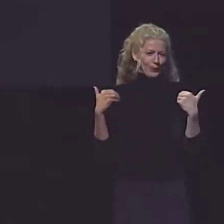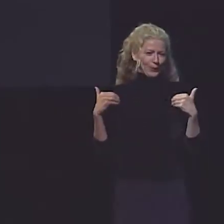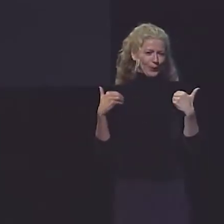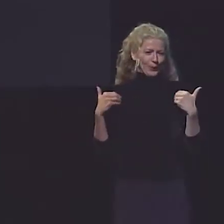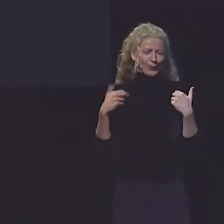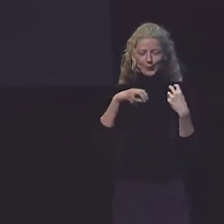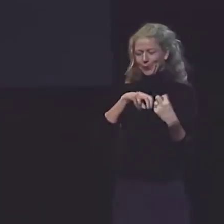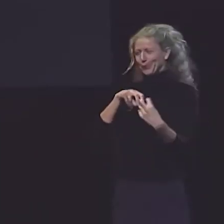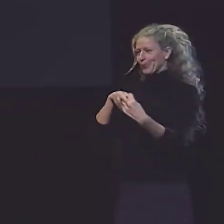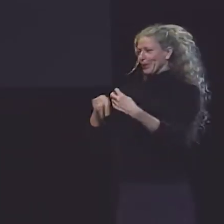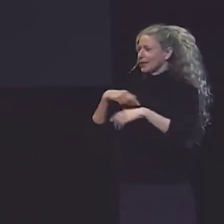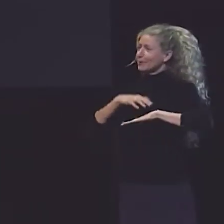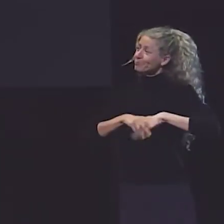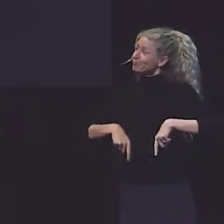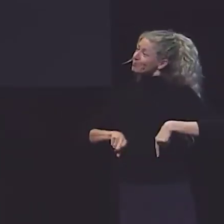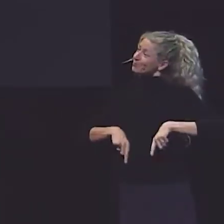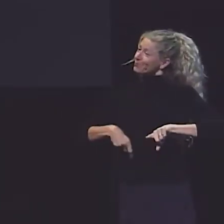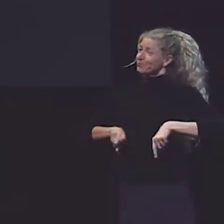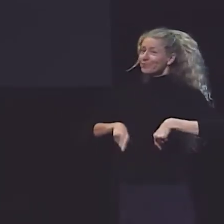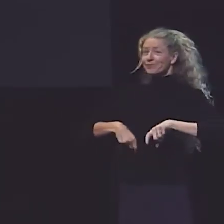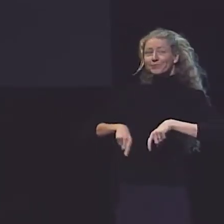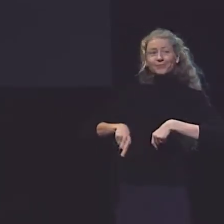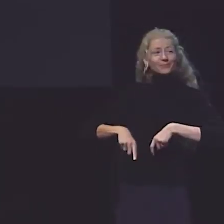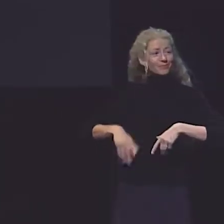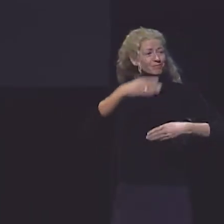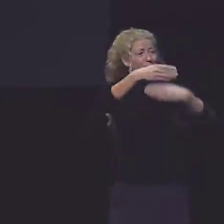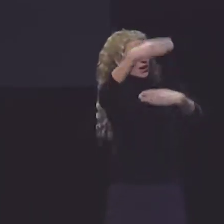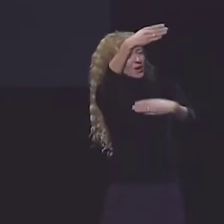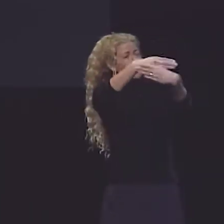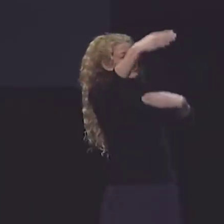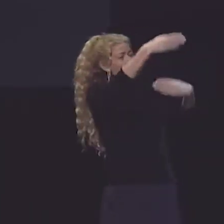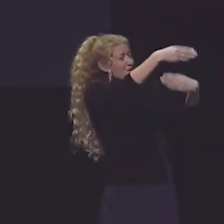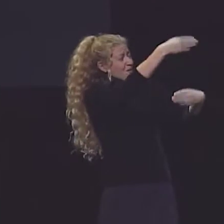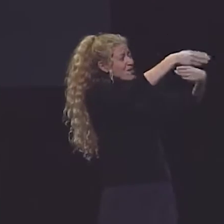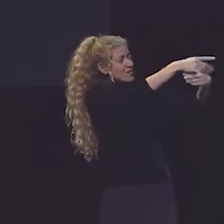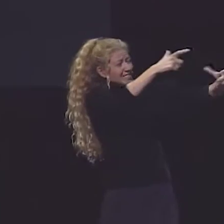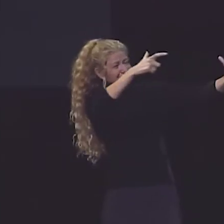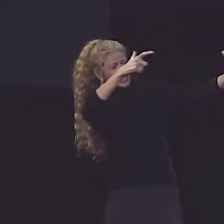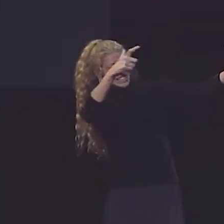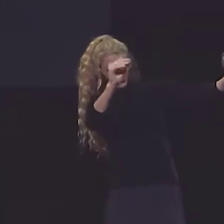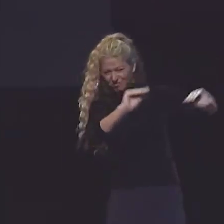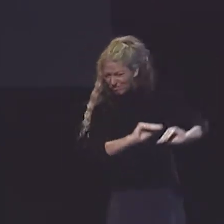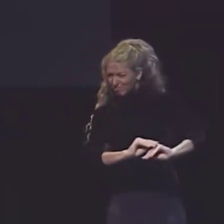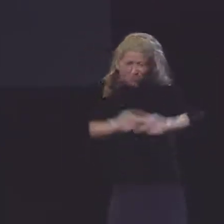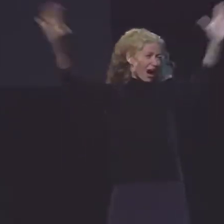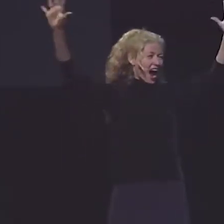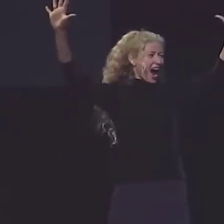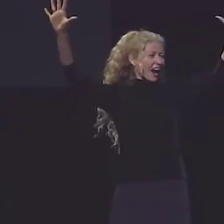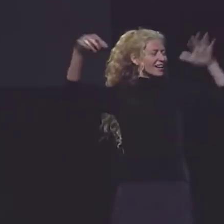AND US YOUNGER ONES HAVE OUR PARTICULAR PLACE. WE SIT ON THE BENCHES WITH OUR LEGS SWINGING.